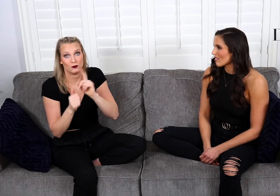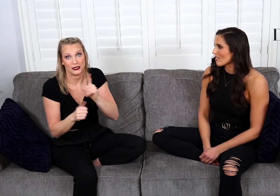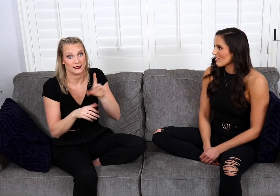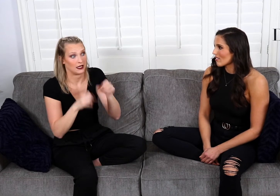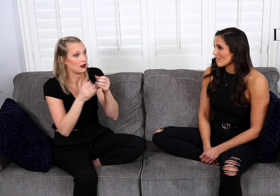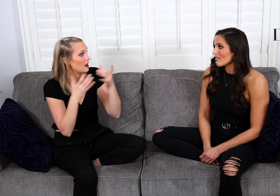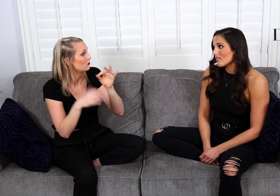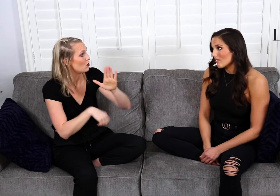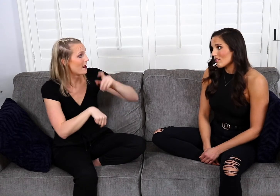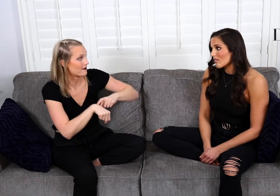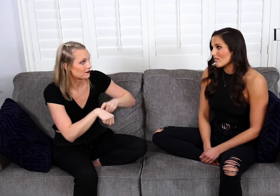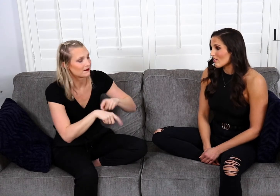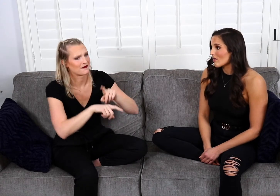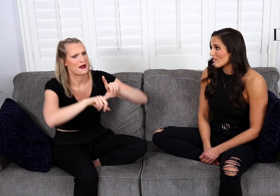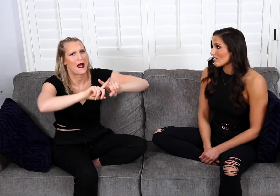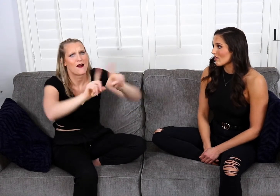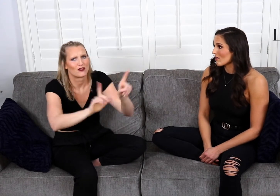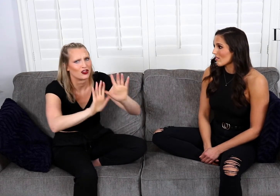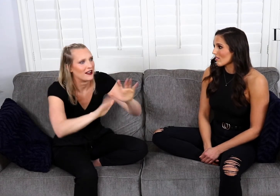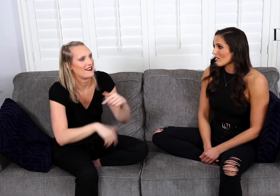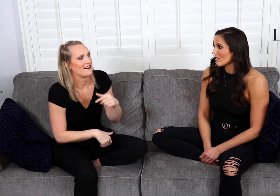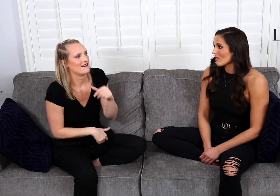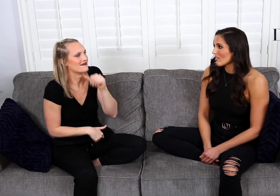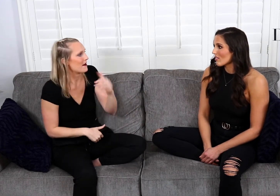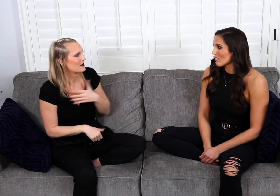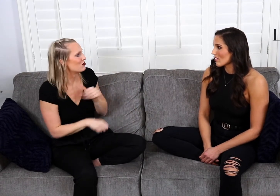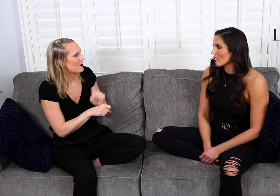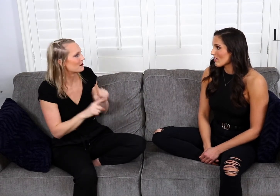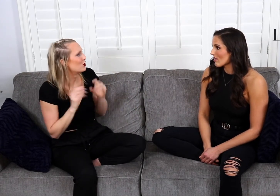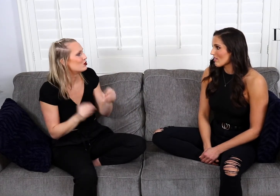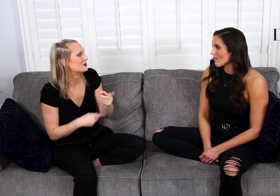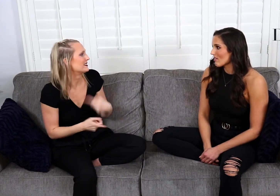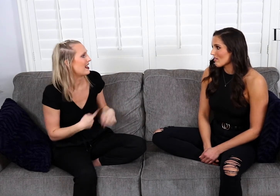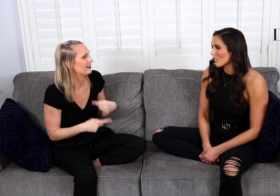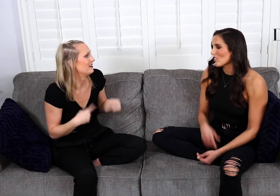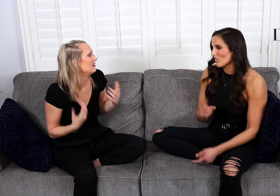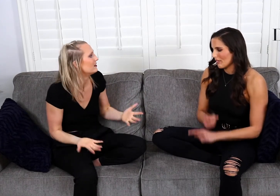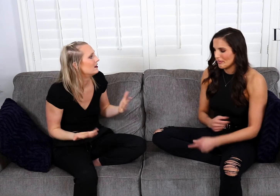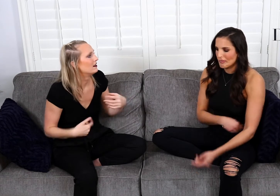which is going to take a lot of your time. However, it's not my job to teach you Sign Language.